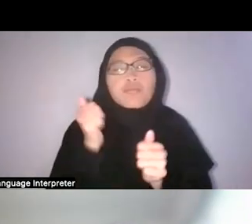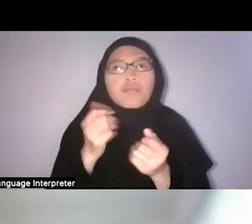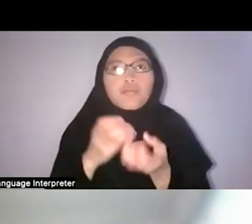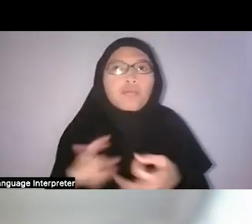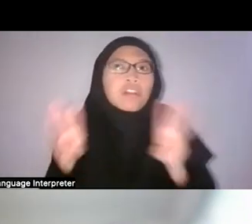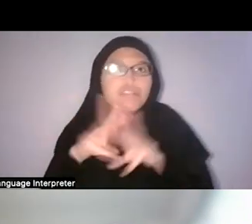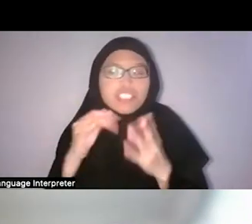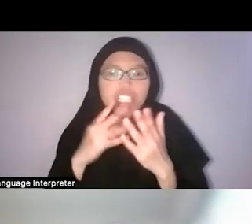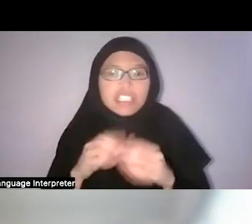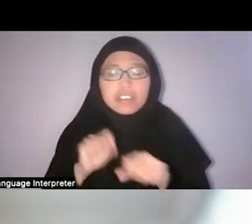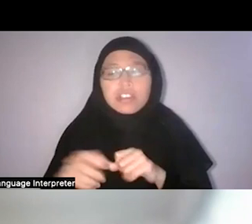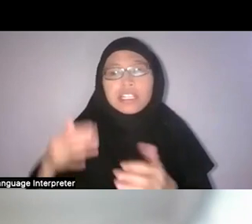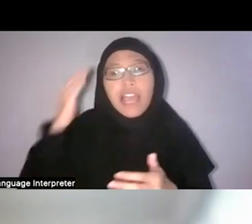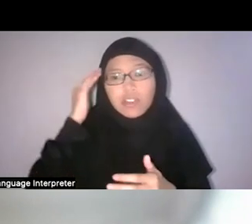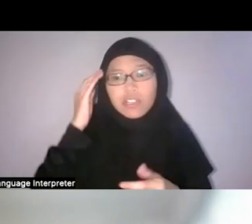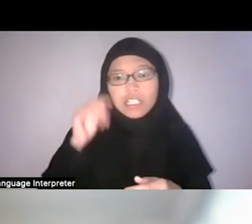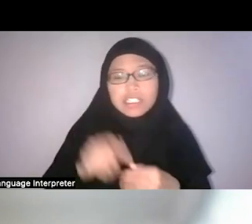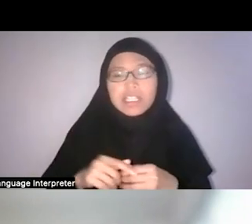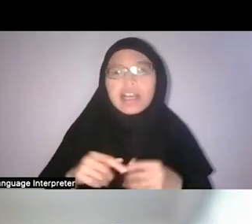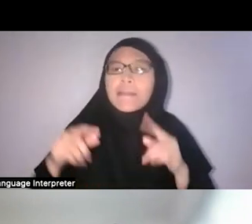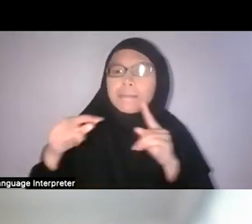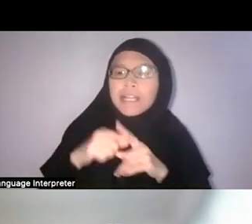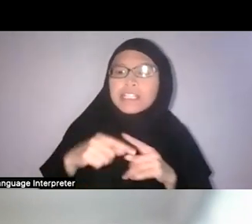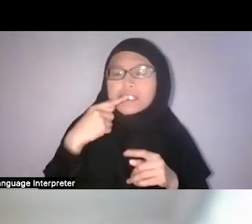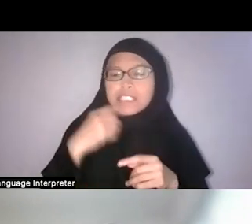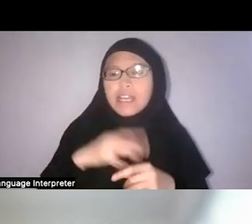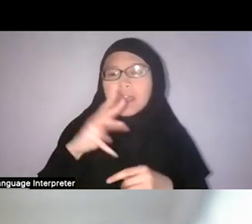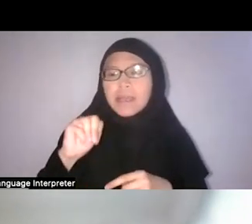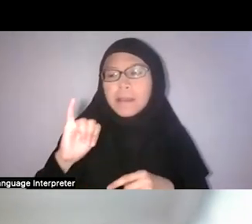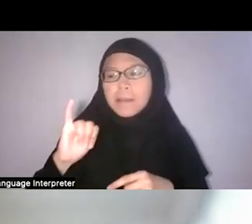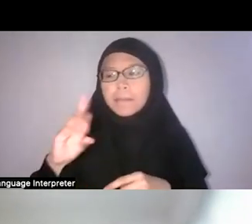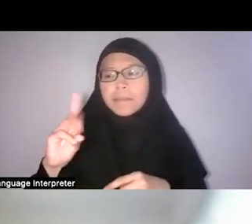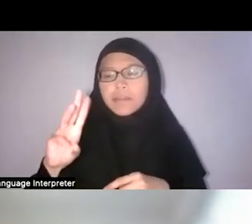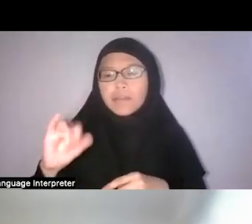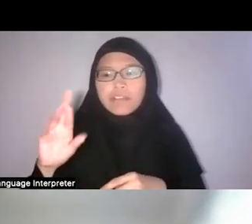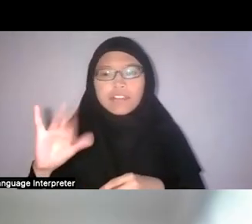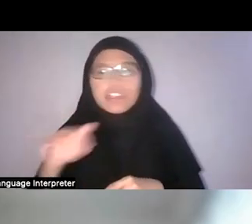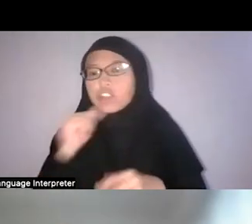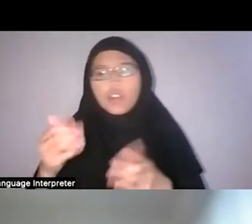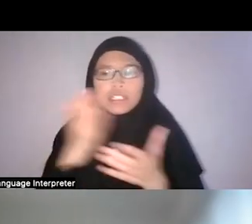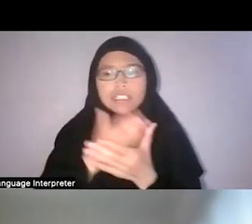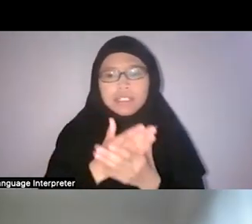And he also mentioned that, “Midwifery is non-meddlesome and therefore fairly good.”